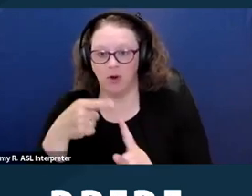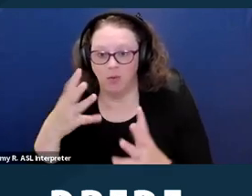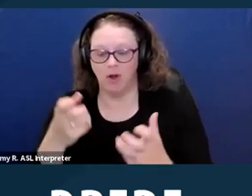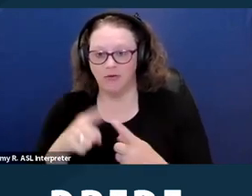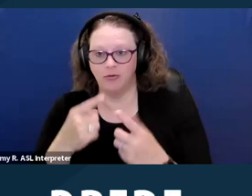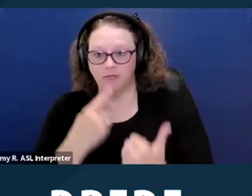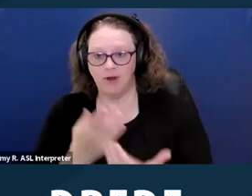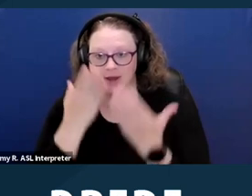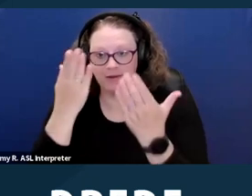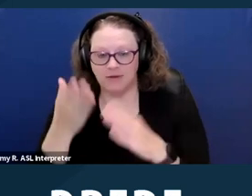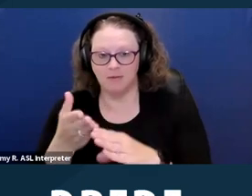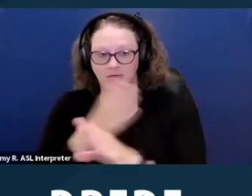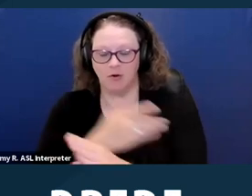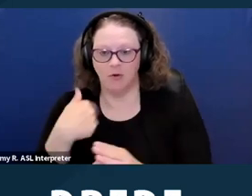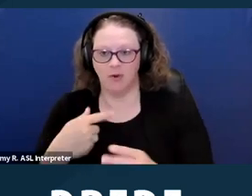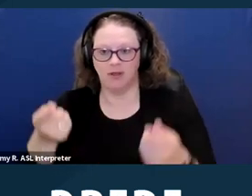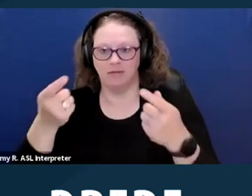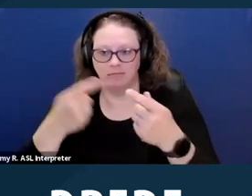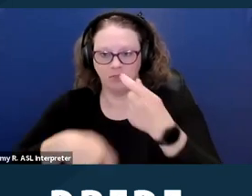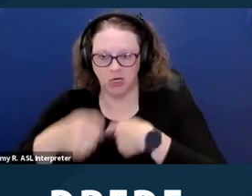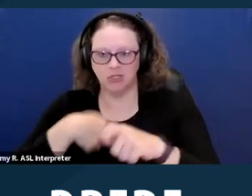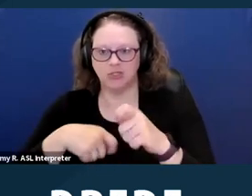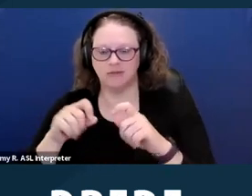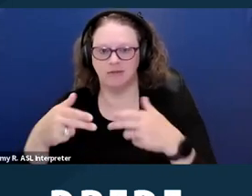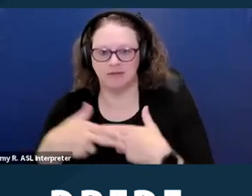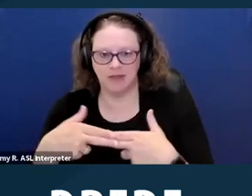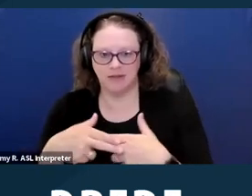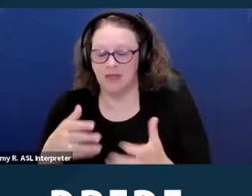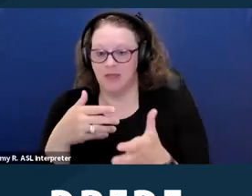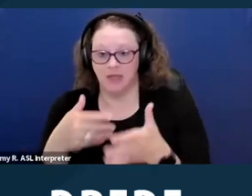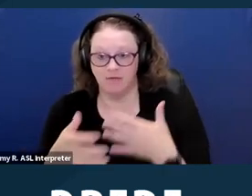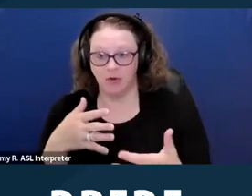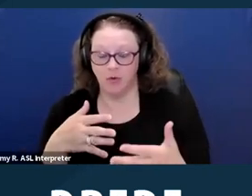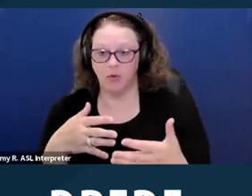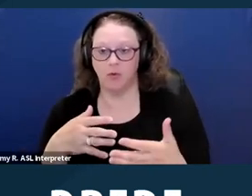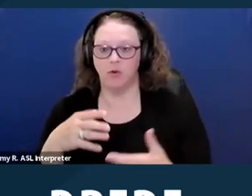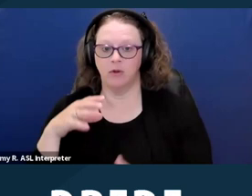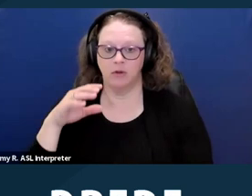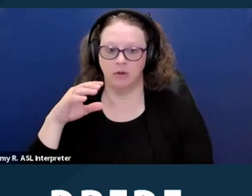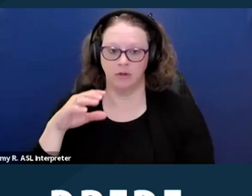before we changed slides is that even though CRD the Civil Rights Department